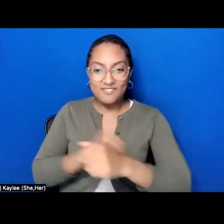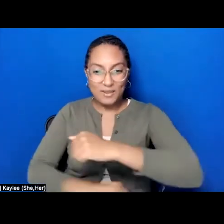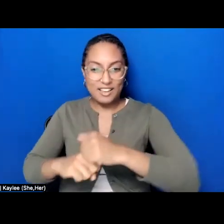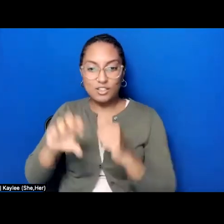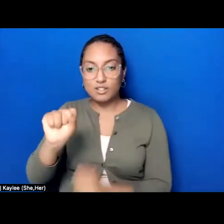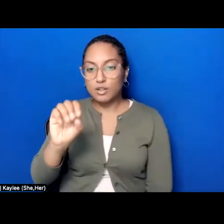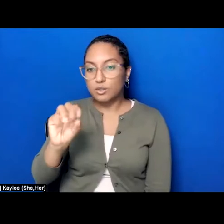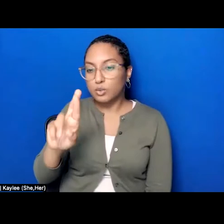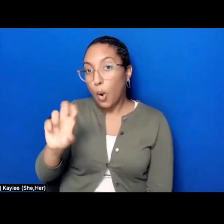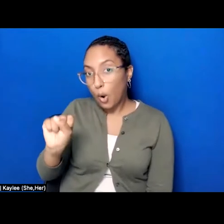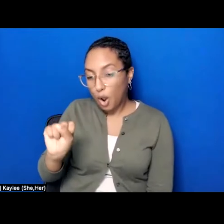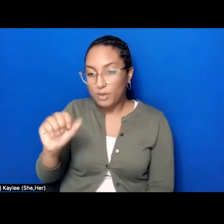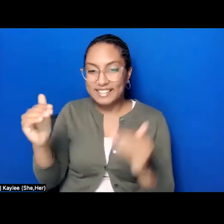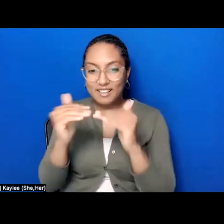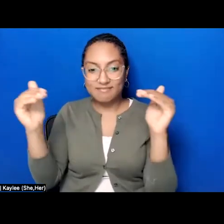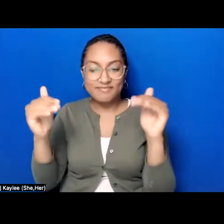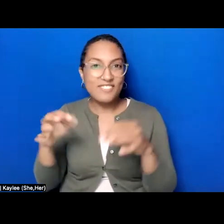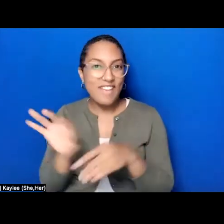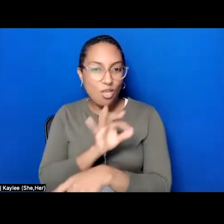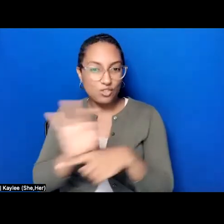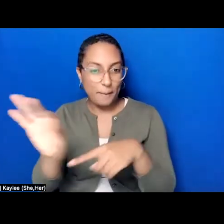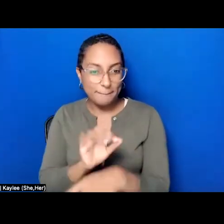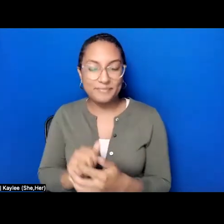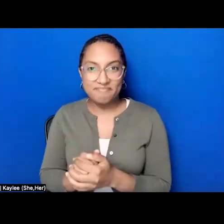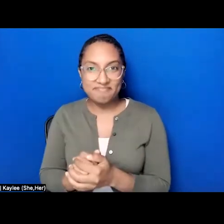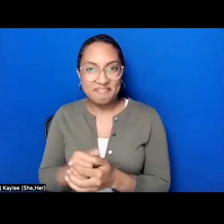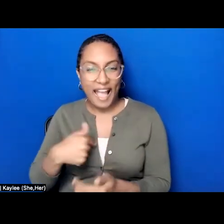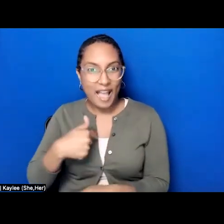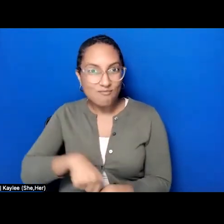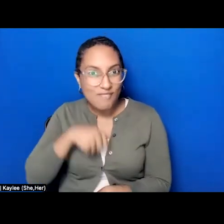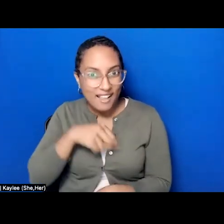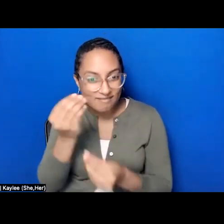I am proud to say that Zaheer and I worked together at the Brooklyn Historical Society,